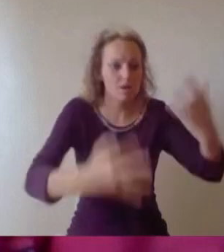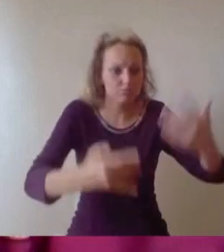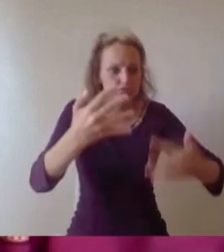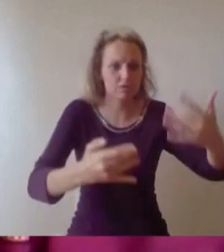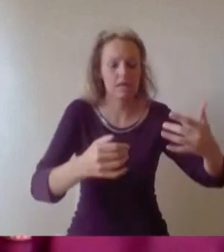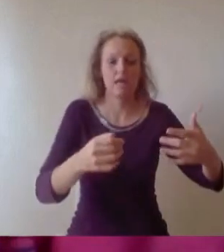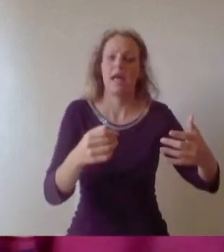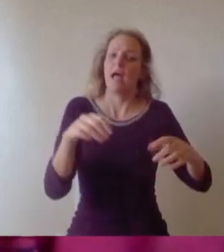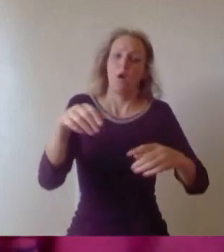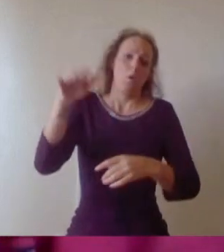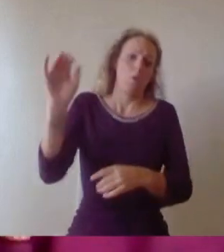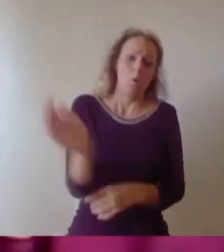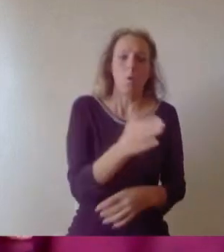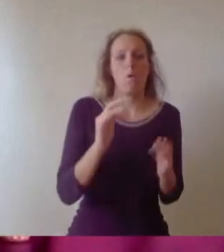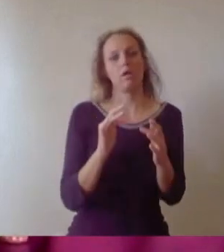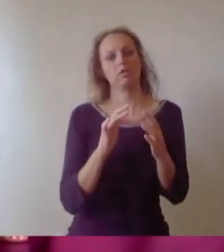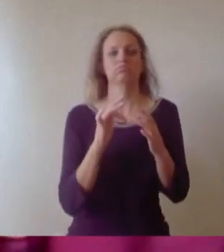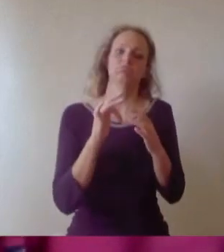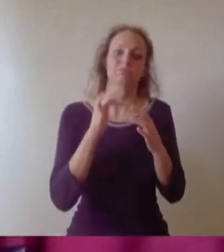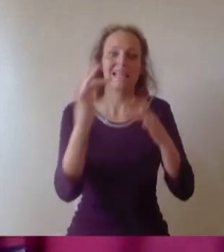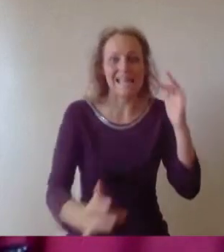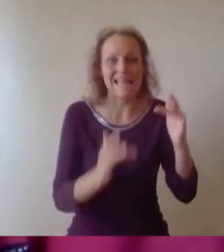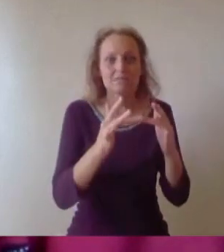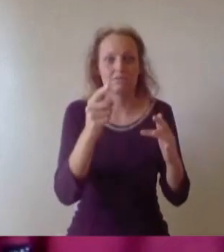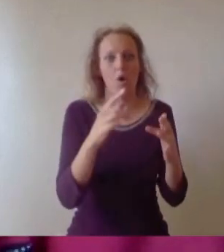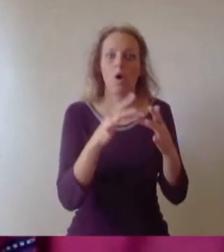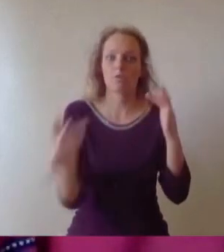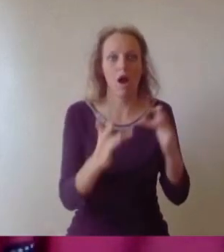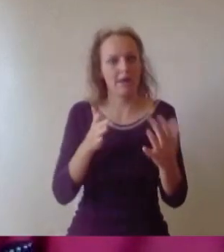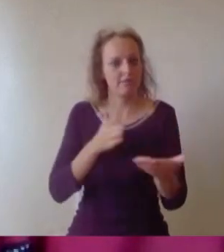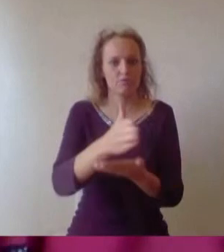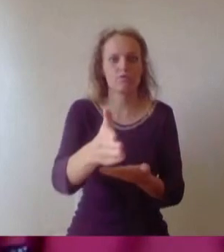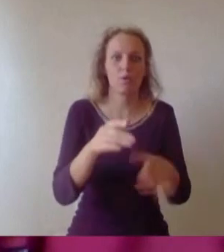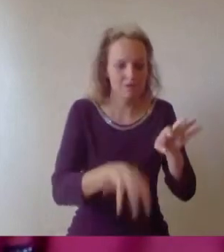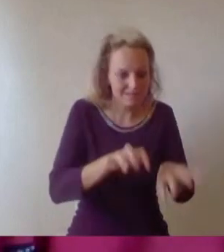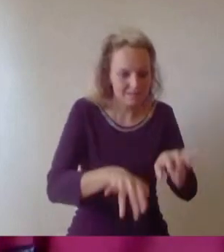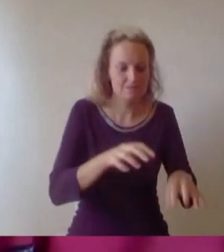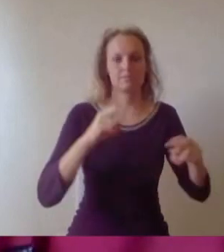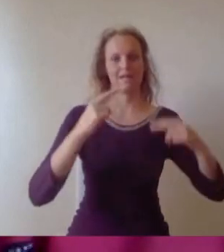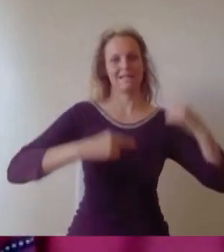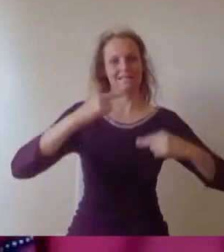this entire new style of teaching and assessment. The last few years has not been a walk in the park for any of us.